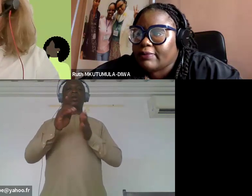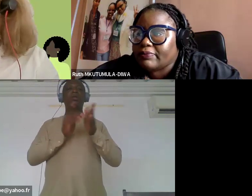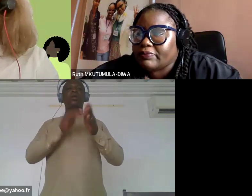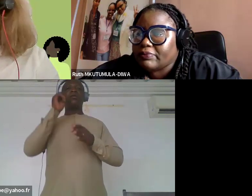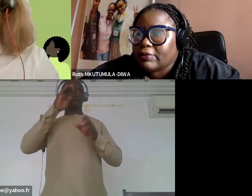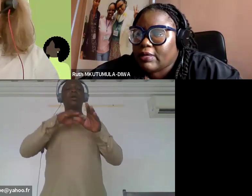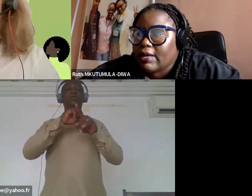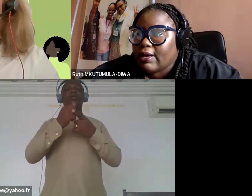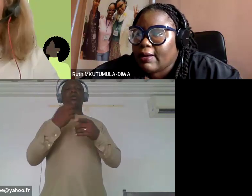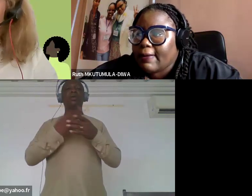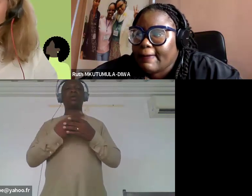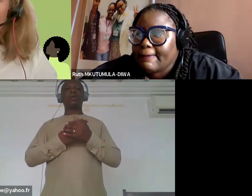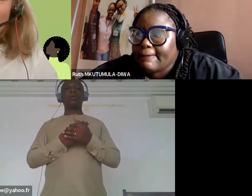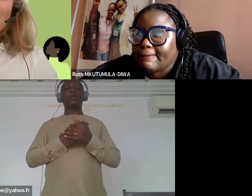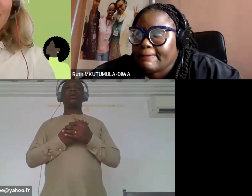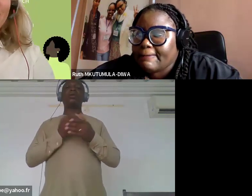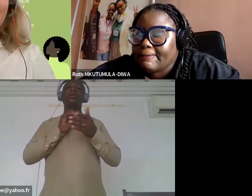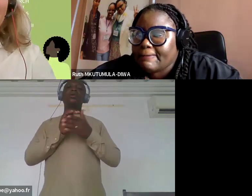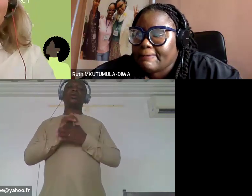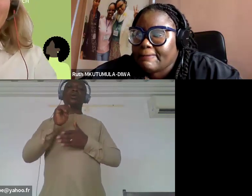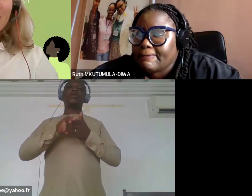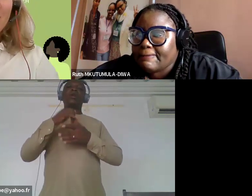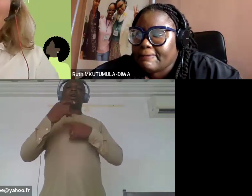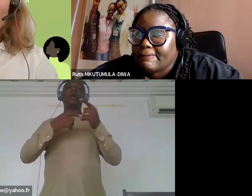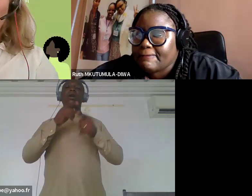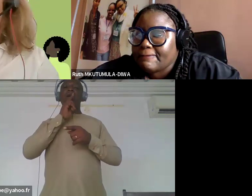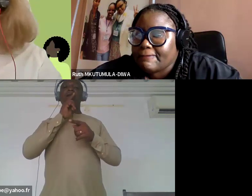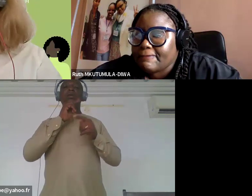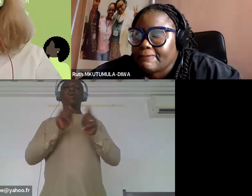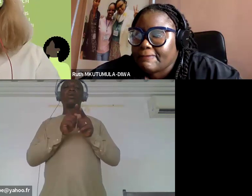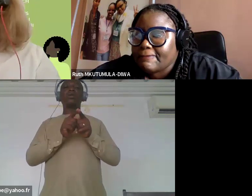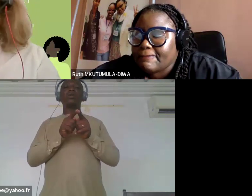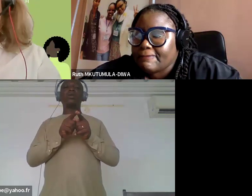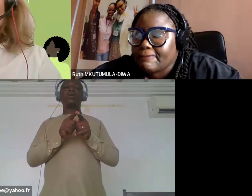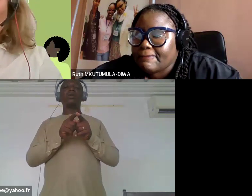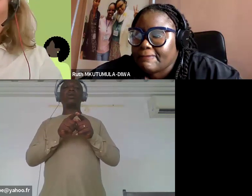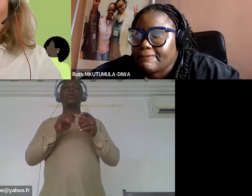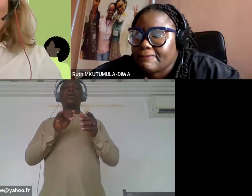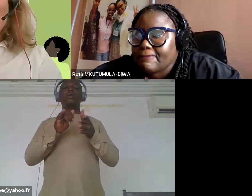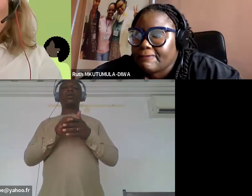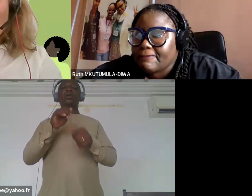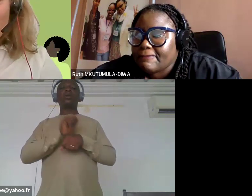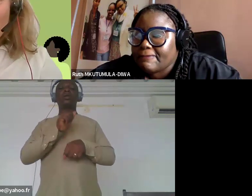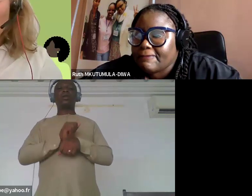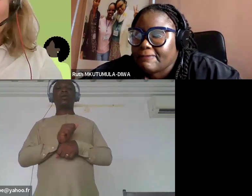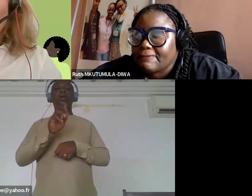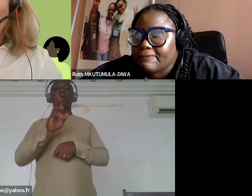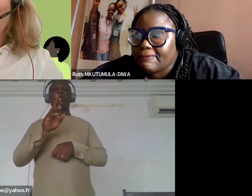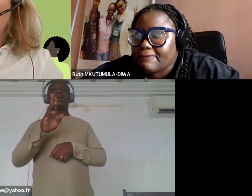merci je crois que ça va être la fin ser rousse et je pense que le message est